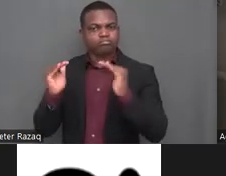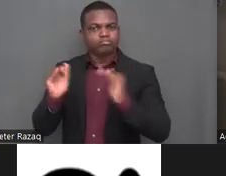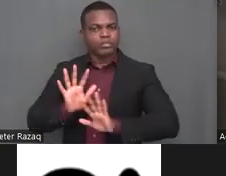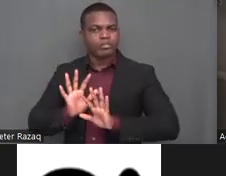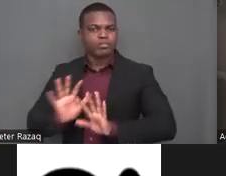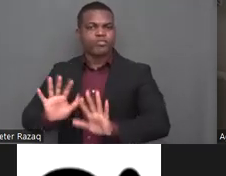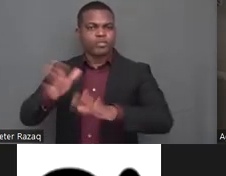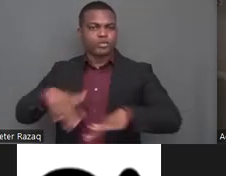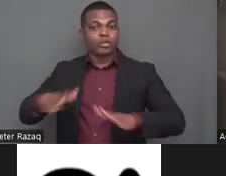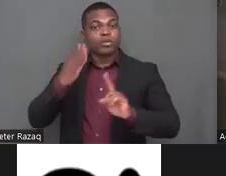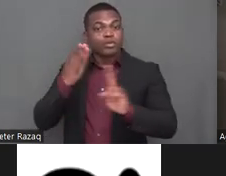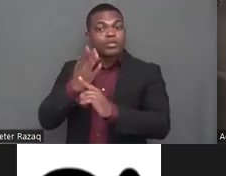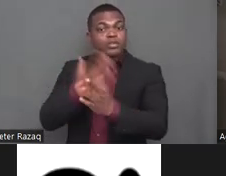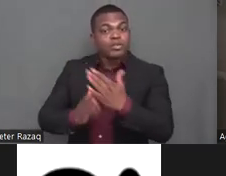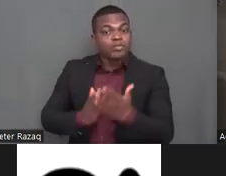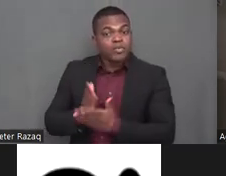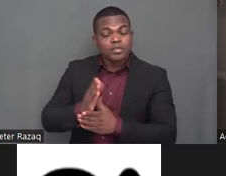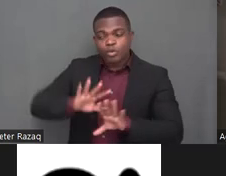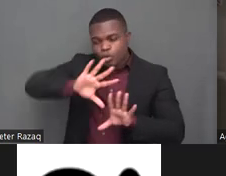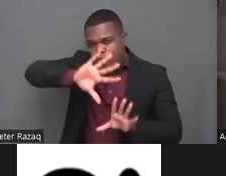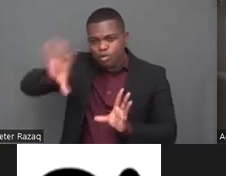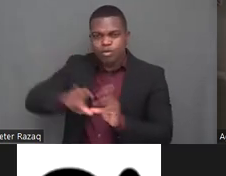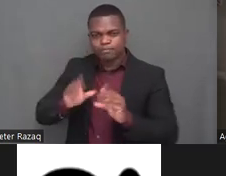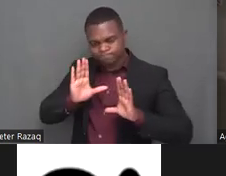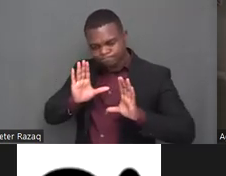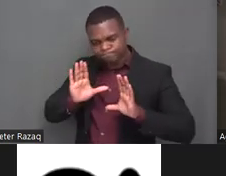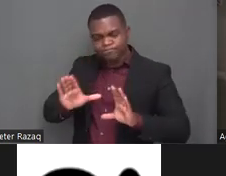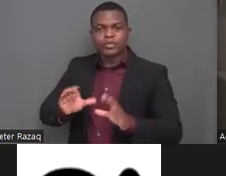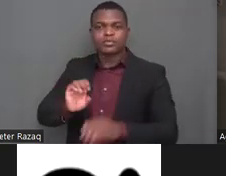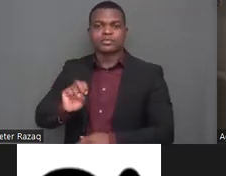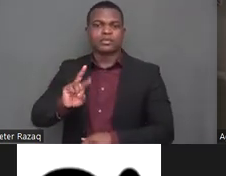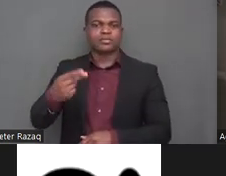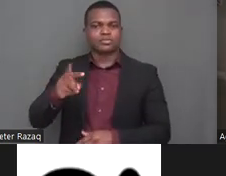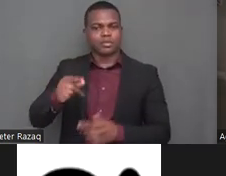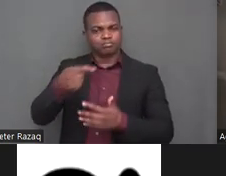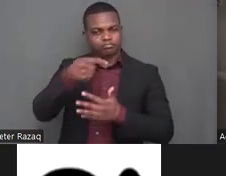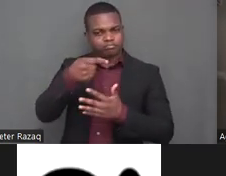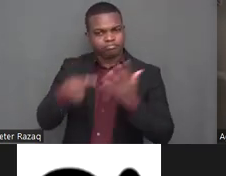movements as as we see the intersectionality so crucial for realizing um accelerator thank you